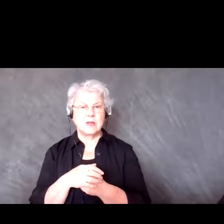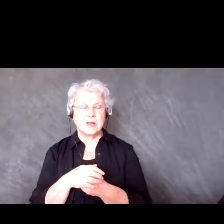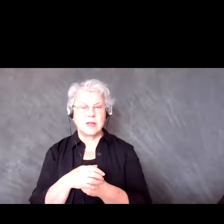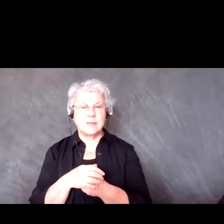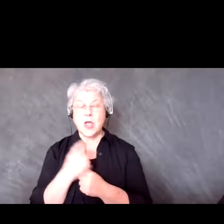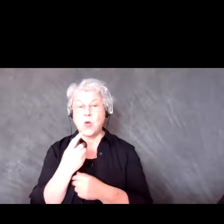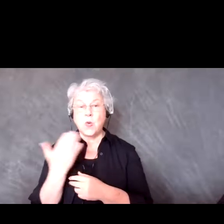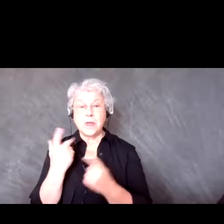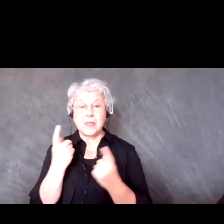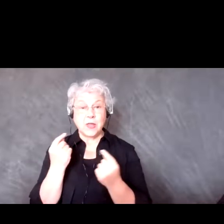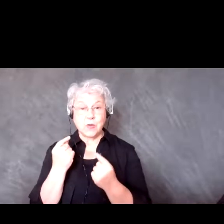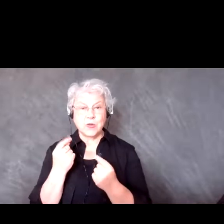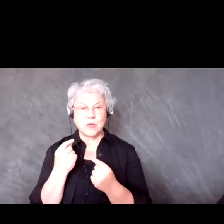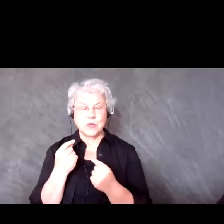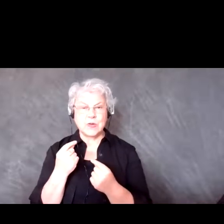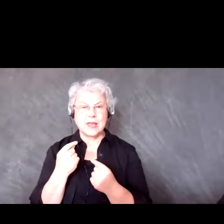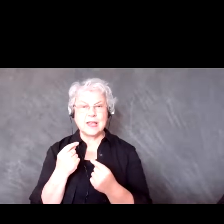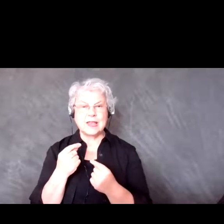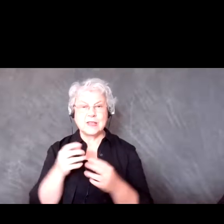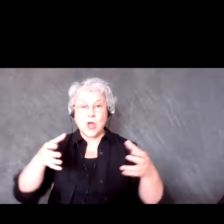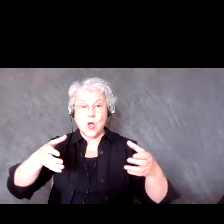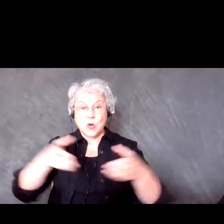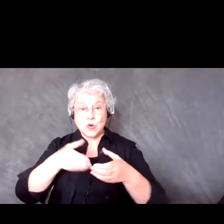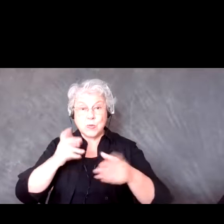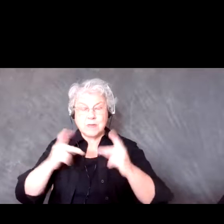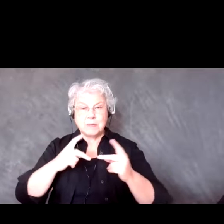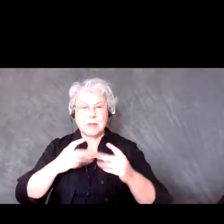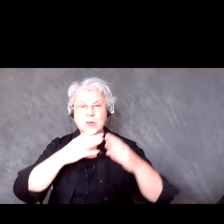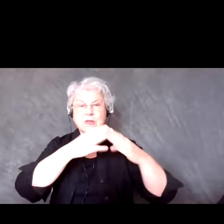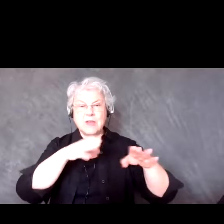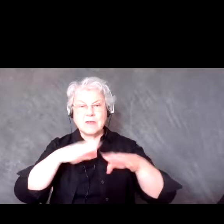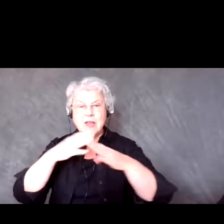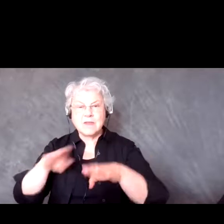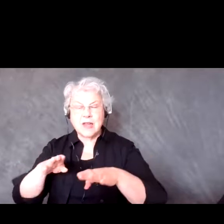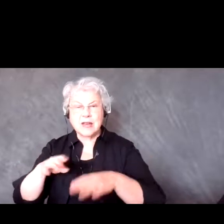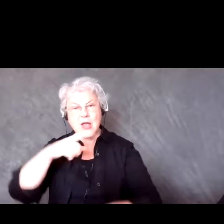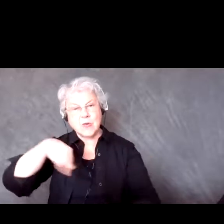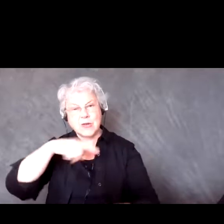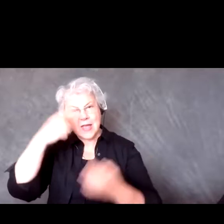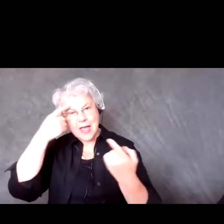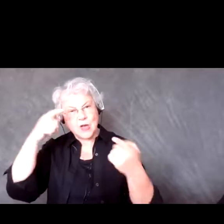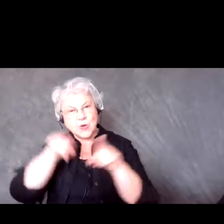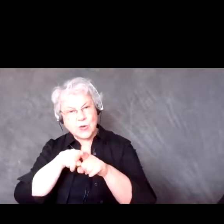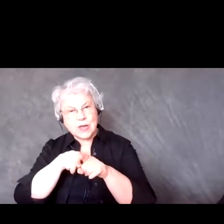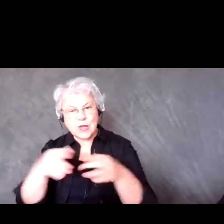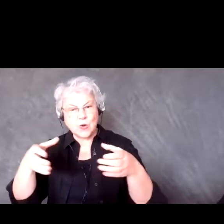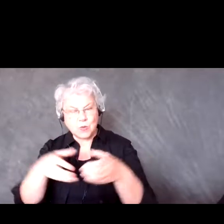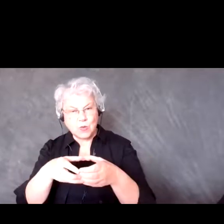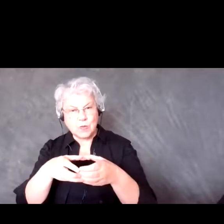is break people up into like-minded groups and perspectives and working on kind of